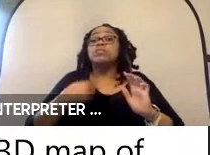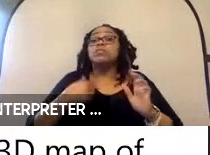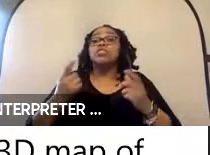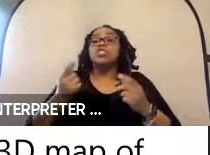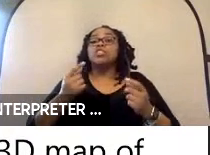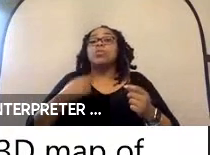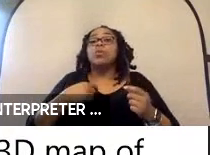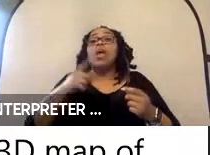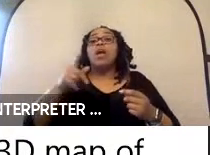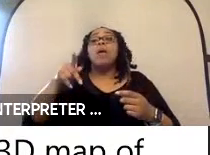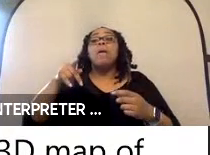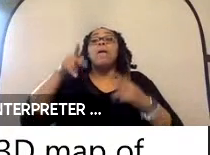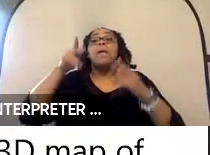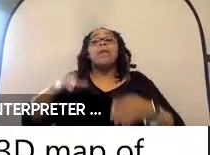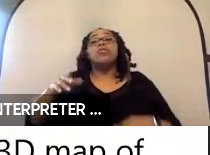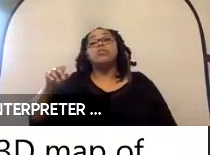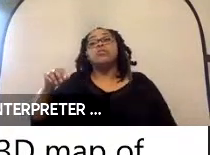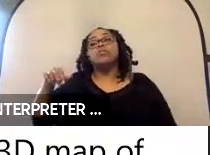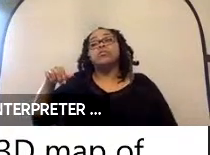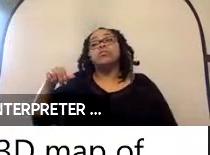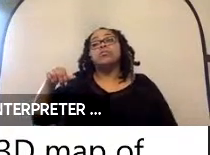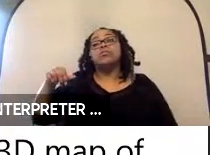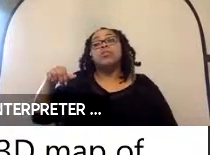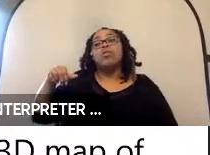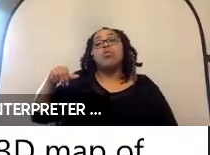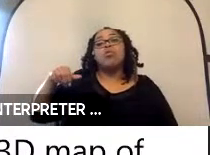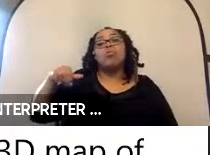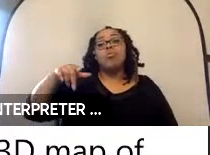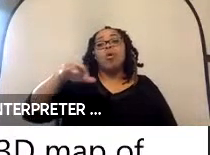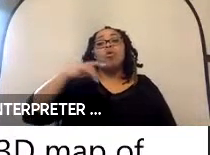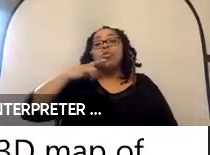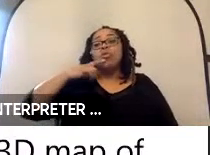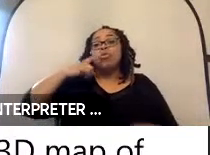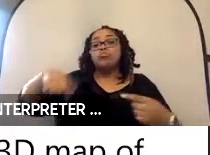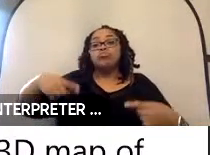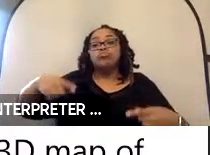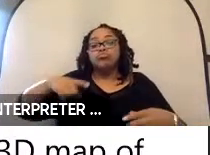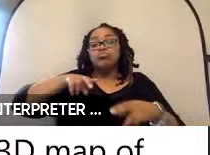actually walk under the lift or roll the chair under the lift as it is coming down. And the